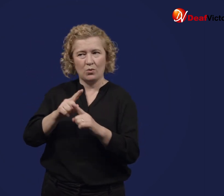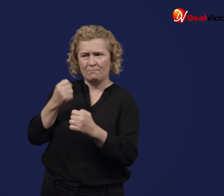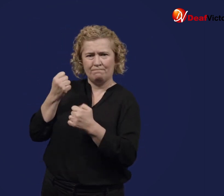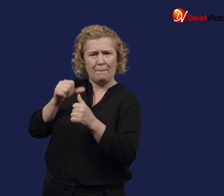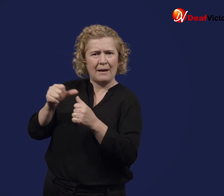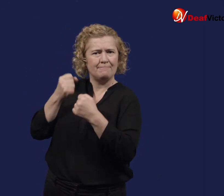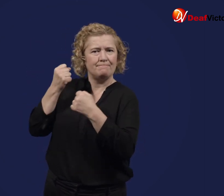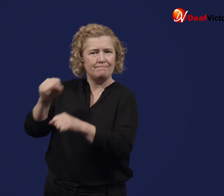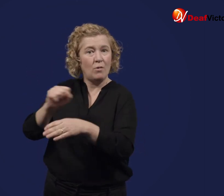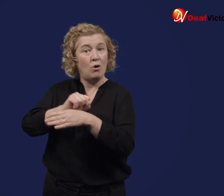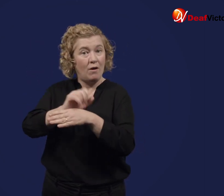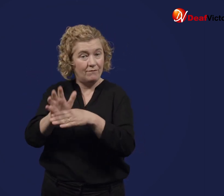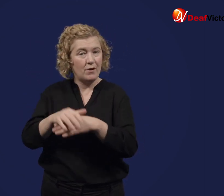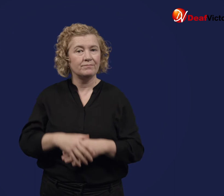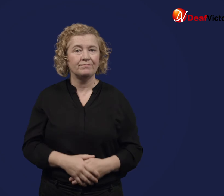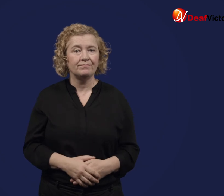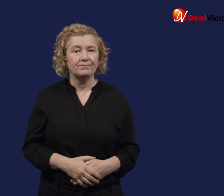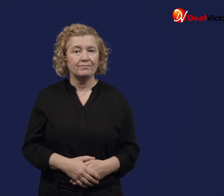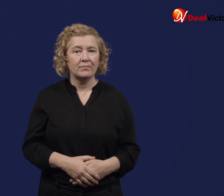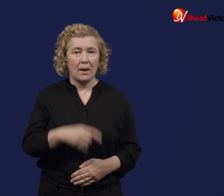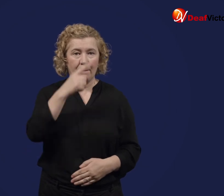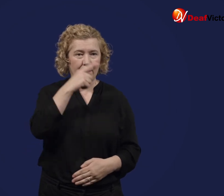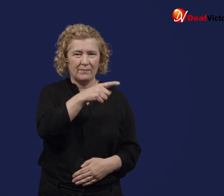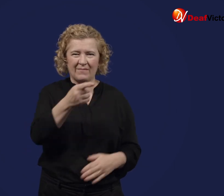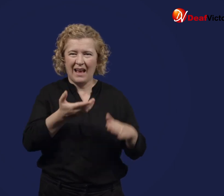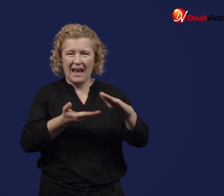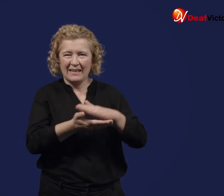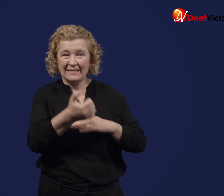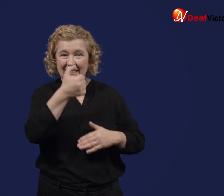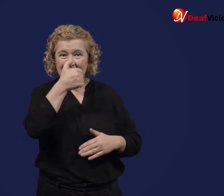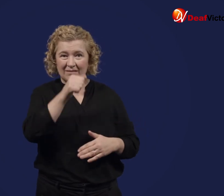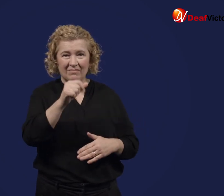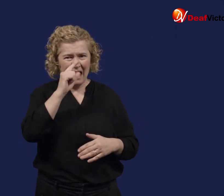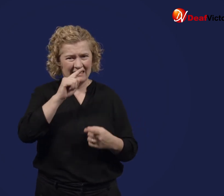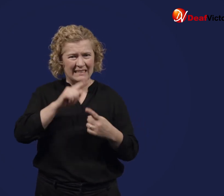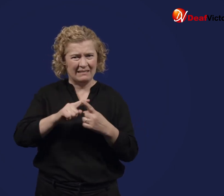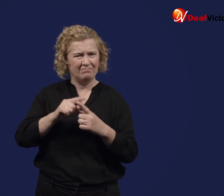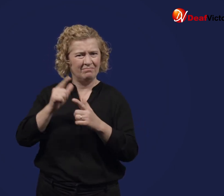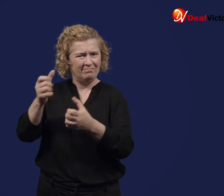People under 60 can still elect to receive the AstraZeneca vaccine